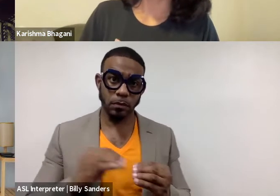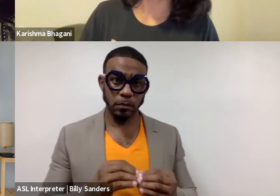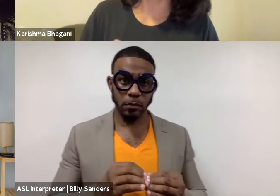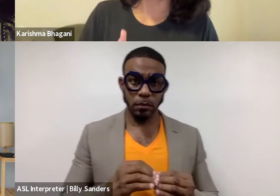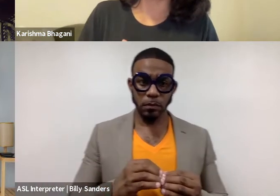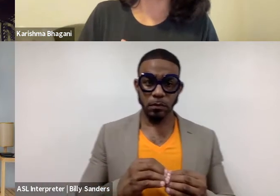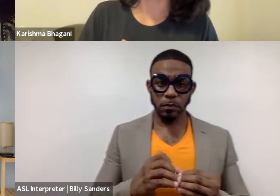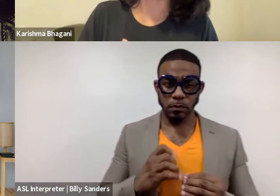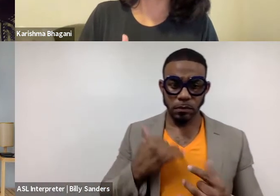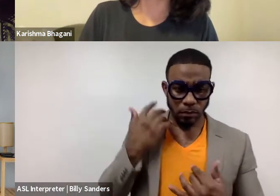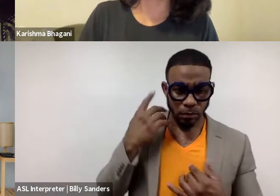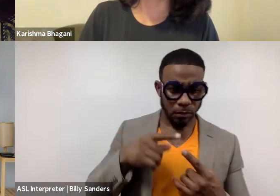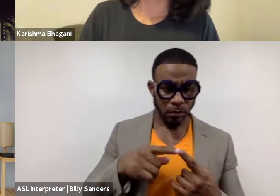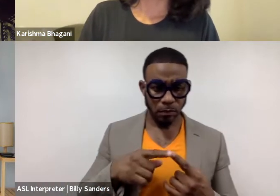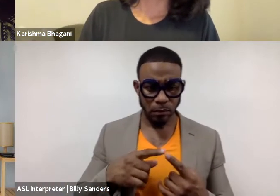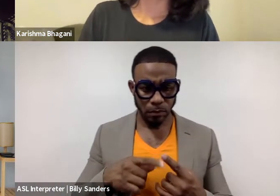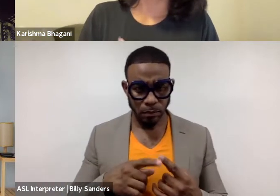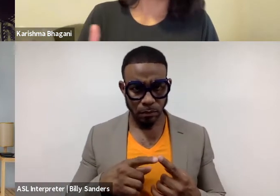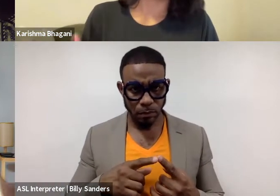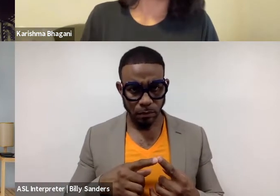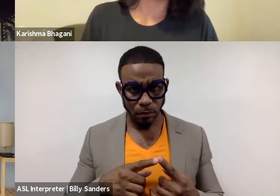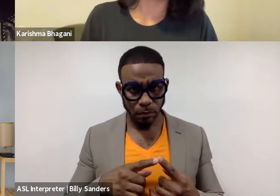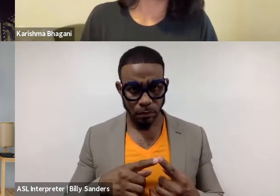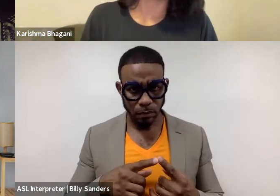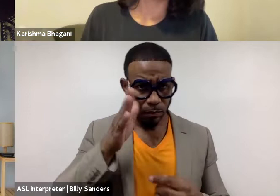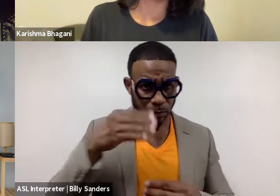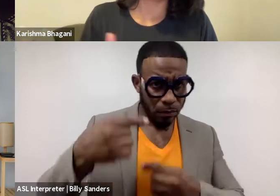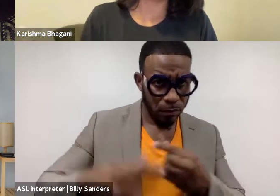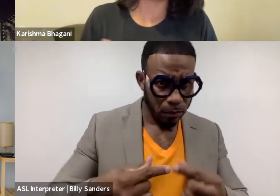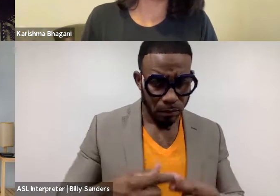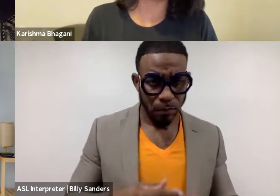I've been thinking about the future generation, what are we leaving?